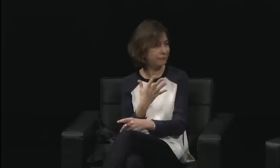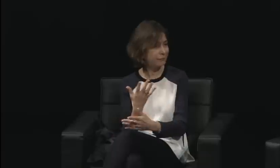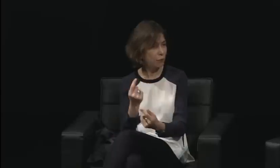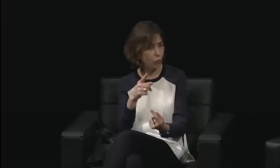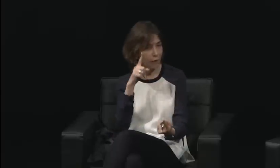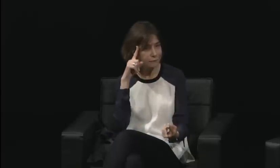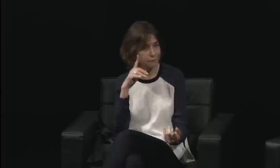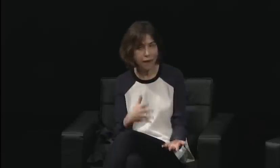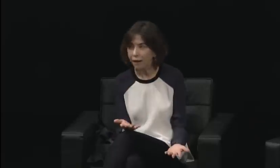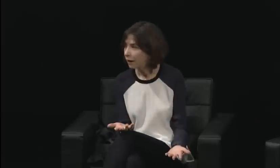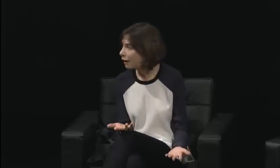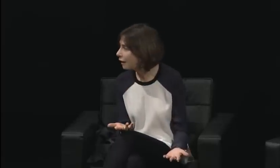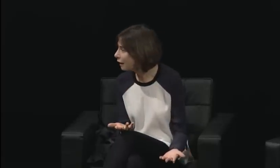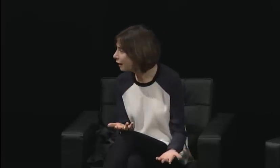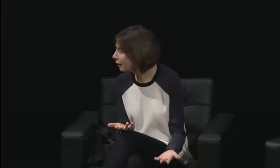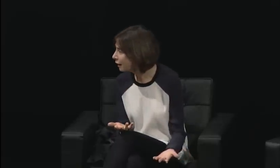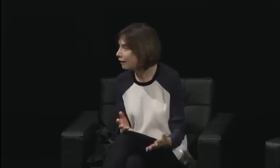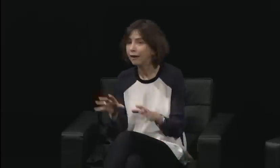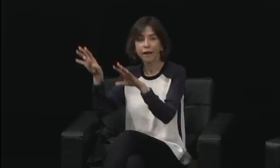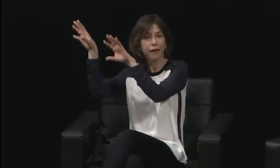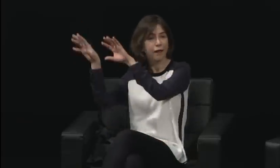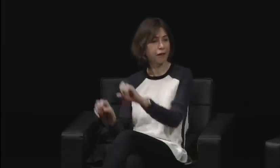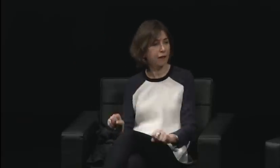It was our version of men in the business world.